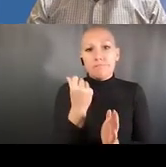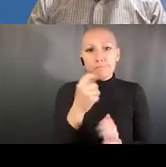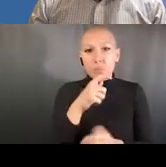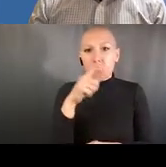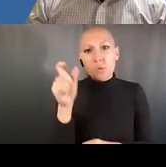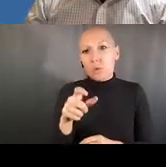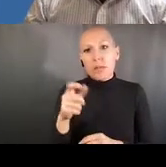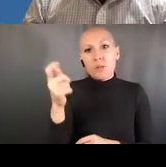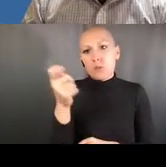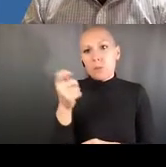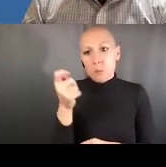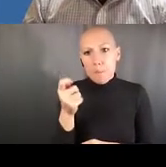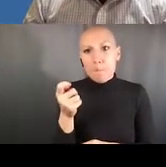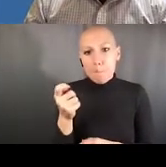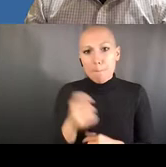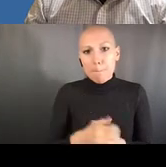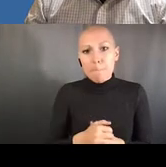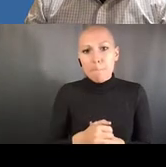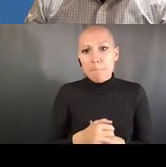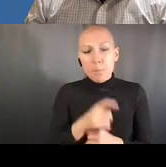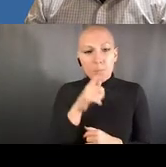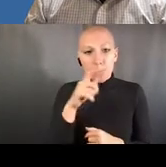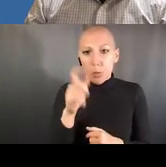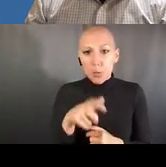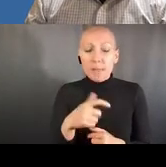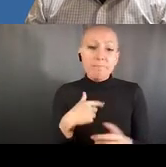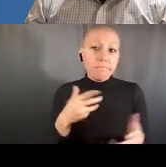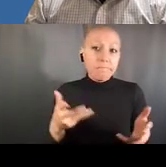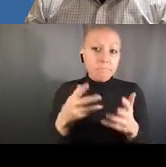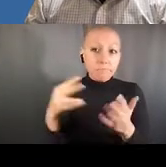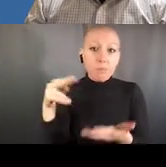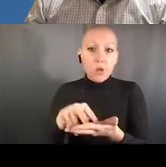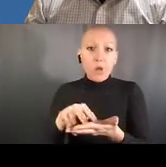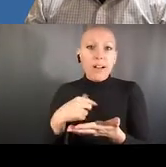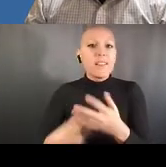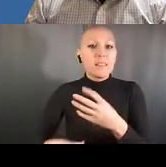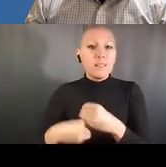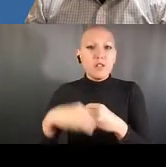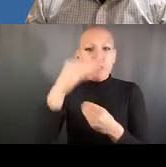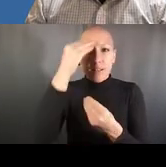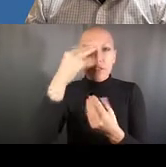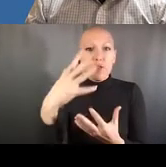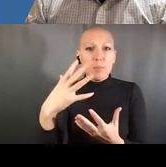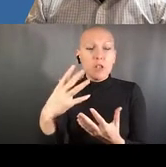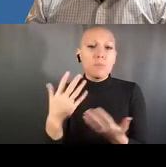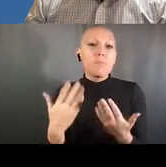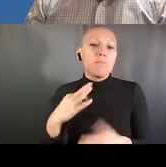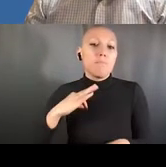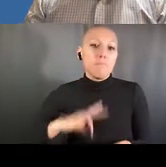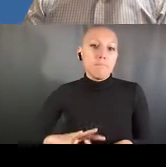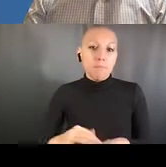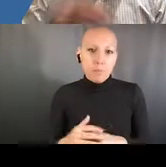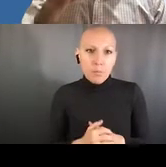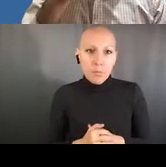and one of the things that has to be in that letter is ensuring that the research and clinical facilities as well as the laboratory and clinical practices